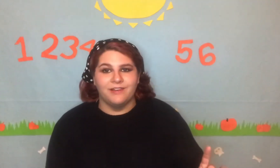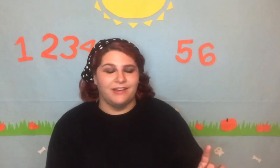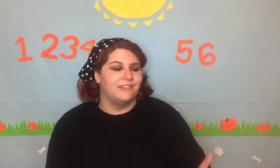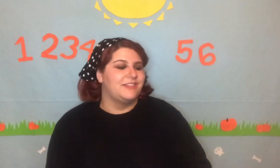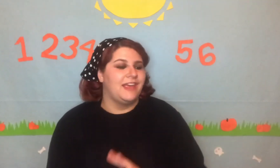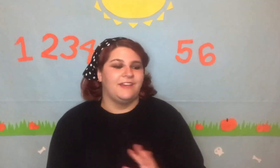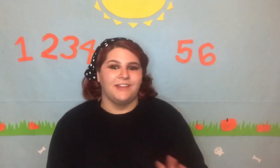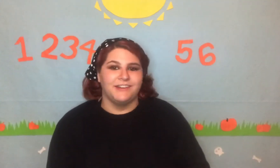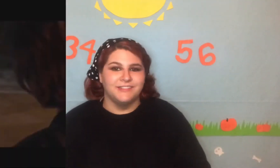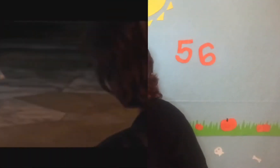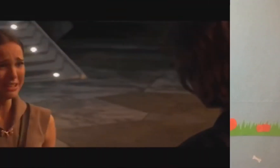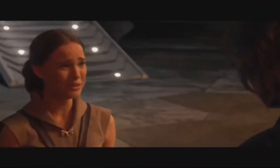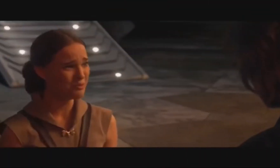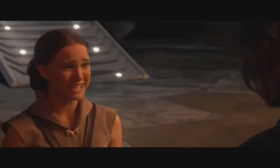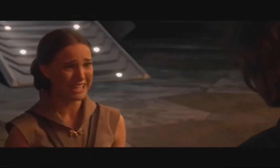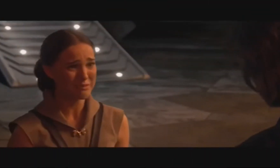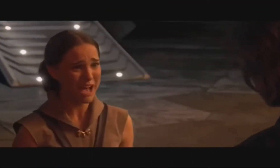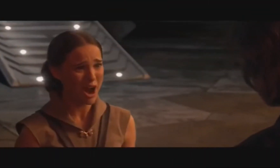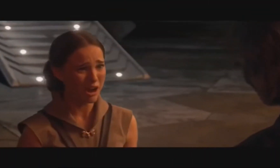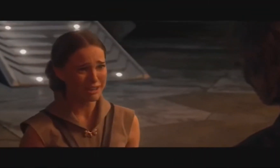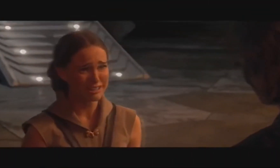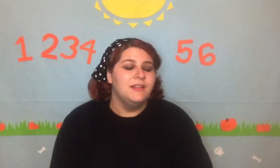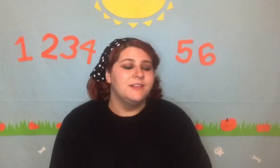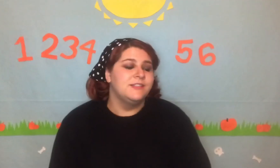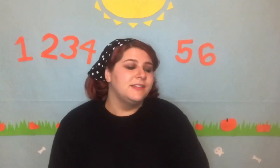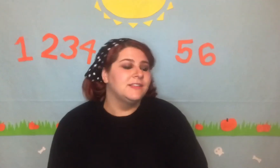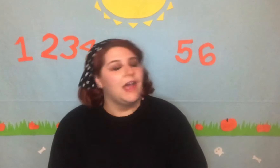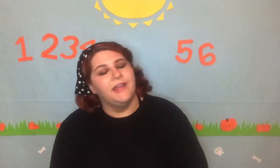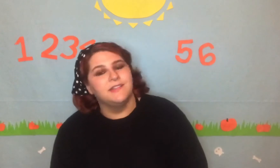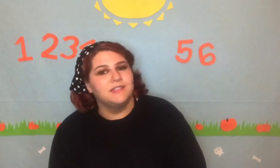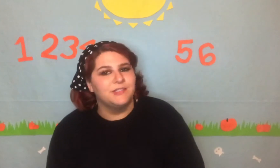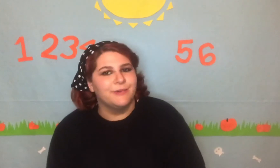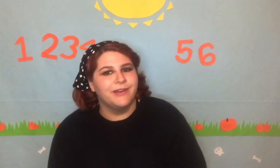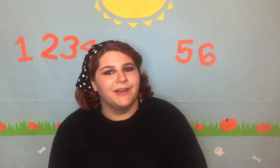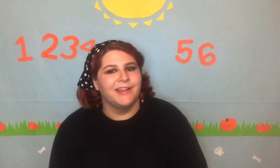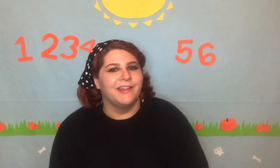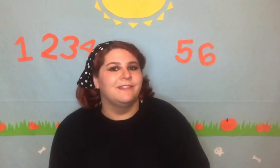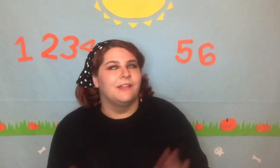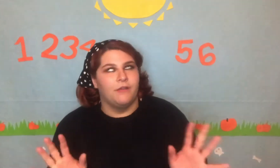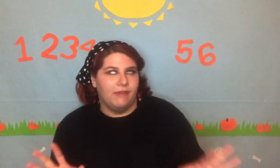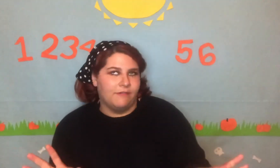in 10 years. "You're breaking my heart!" There's like science in this one, and I like love that for